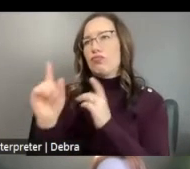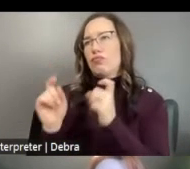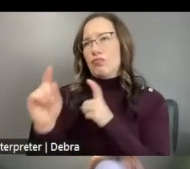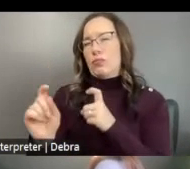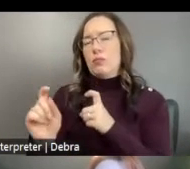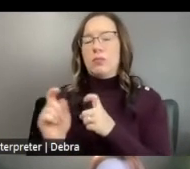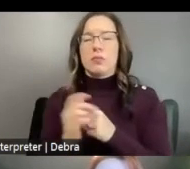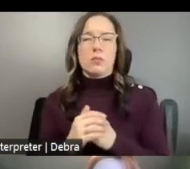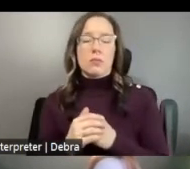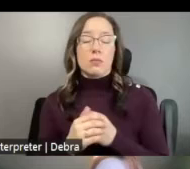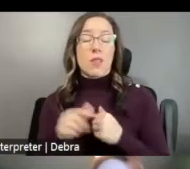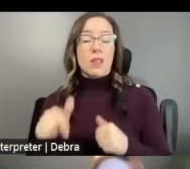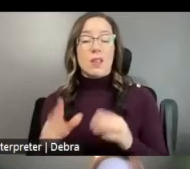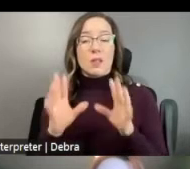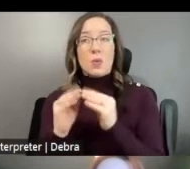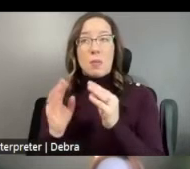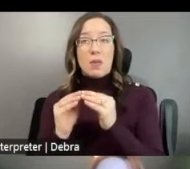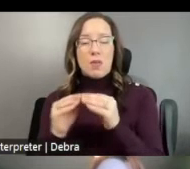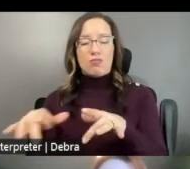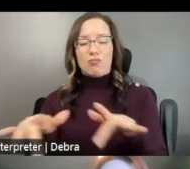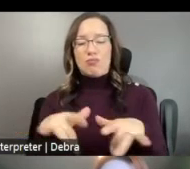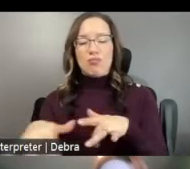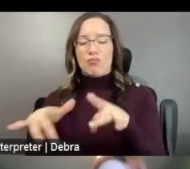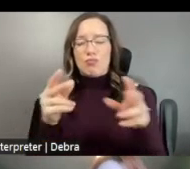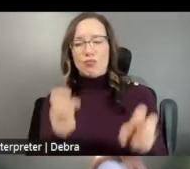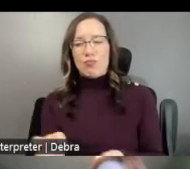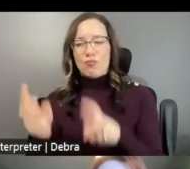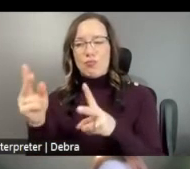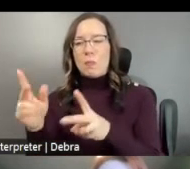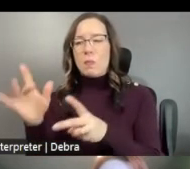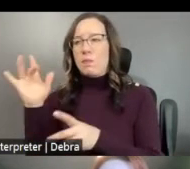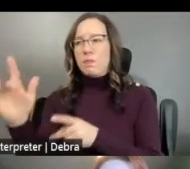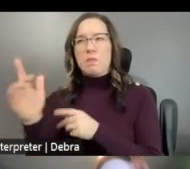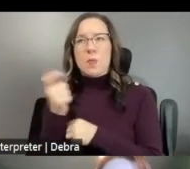ARCHIVE OF THIS WEBINAR WILL BE AVAILABLE ON OUR WEBSITE, AS CHRISTINE MENTIONED,